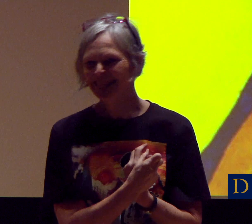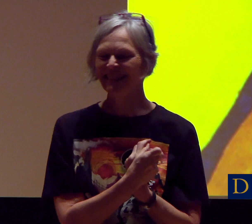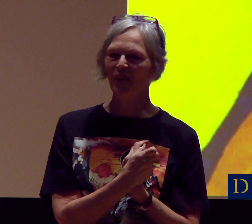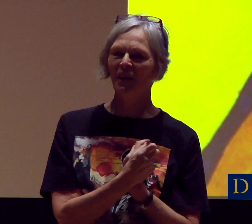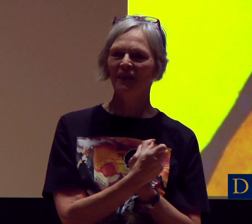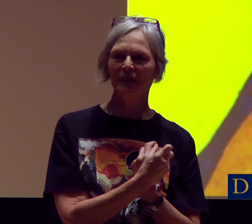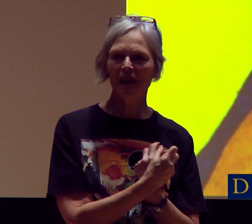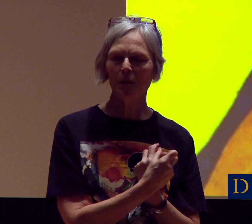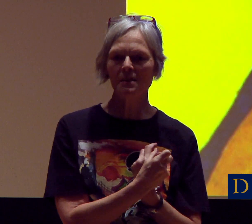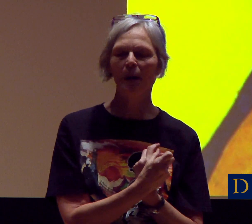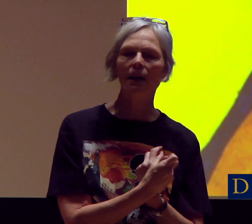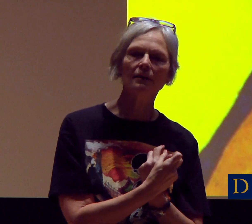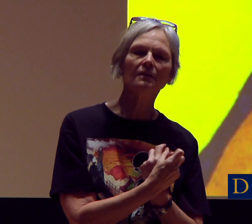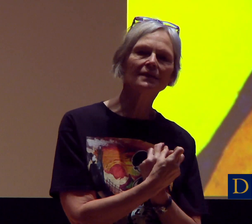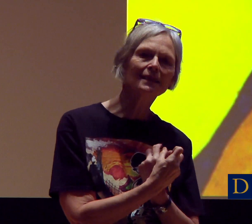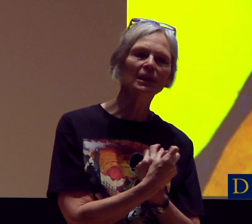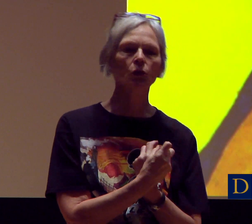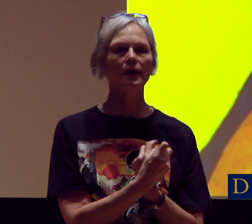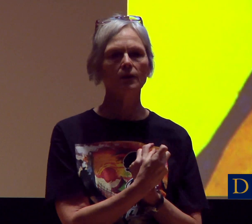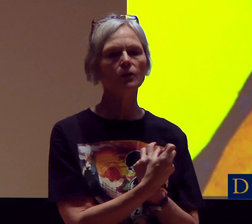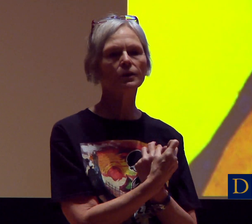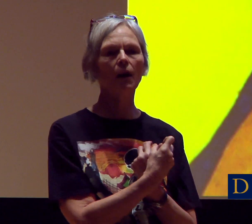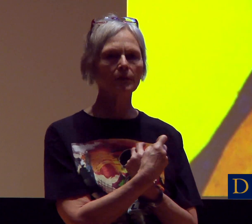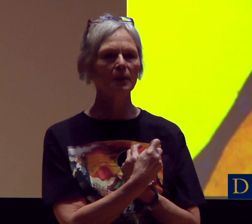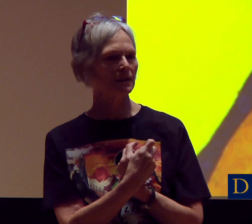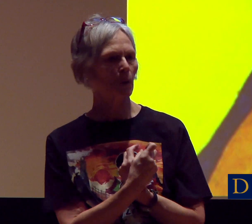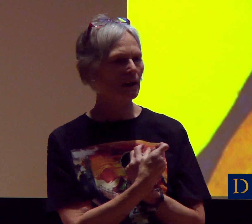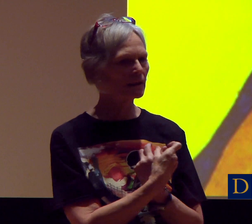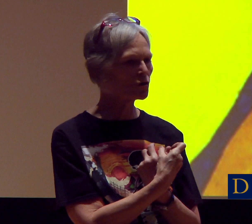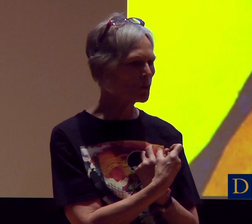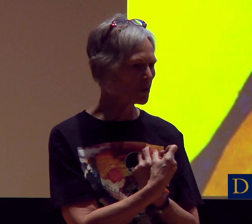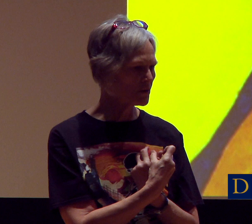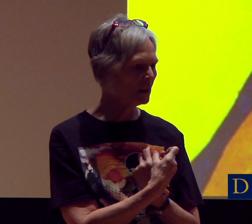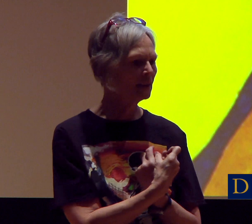So if anybody wants my art, if you see me drawing, you can usually offer me some money and it’s yours.